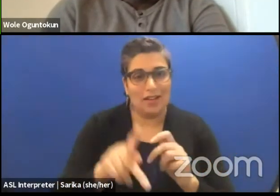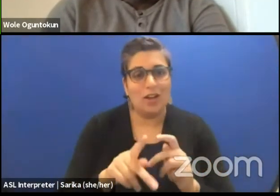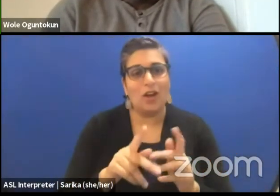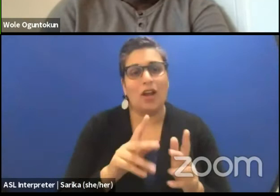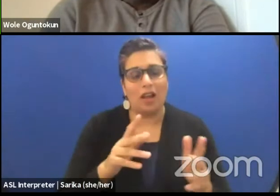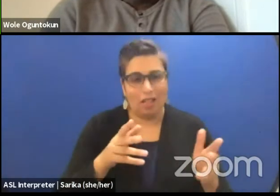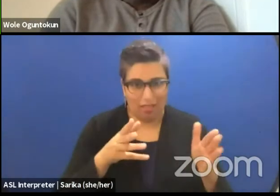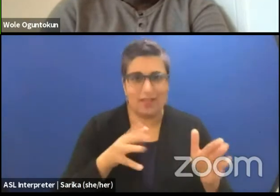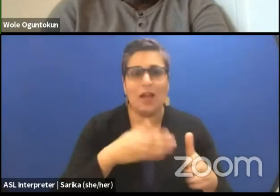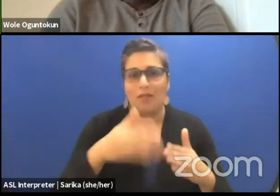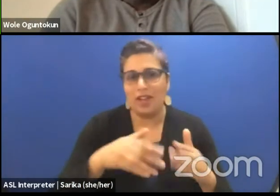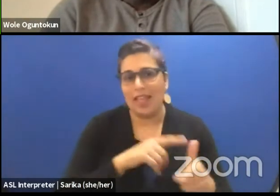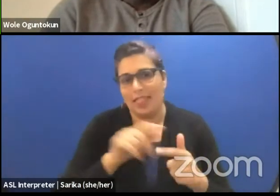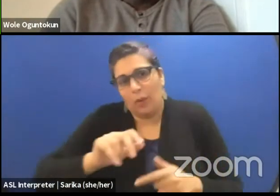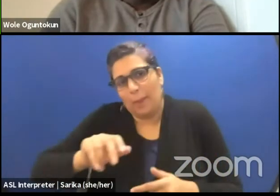and then pass it back to you, all right?